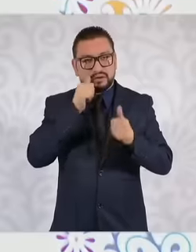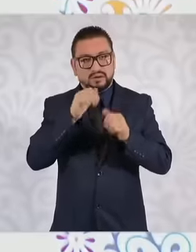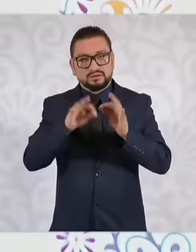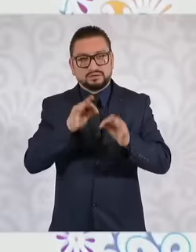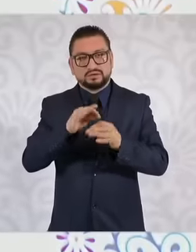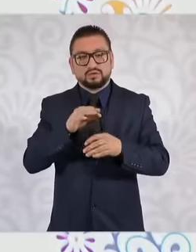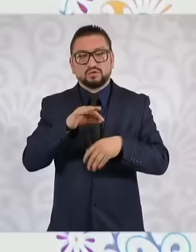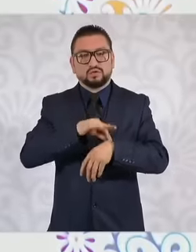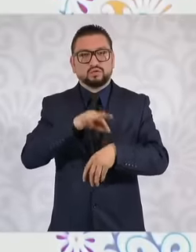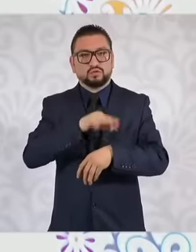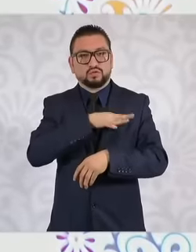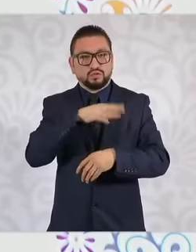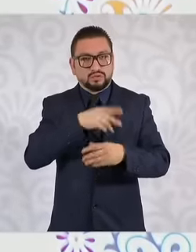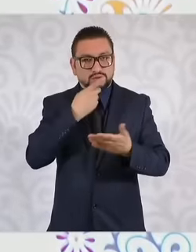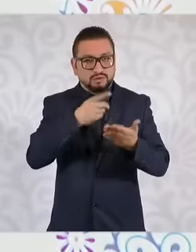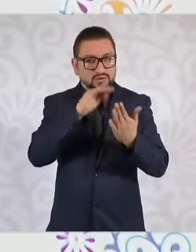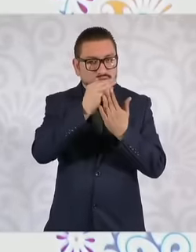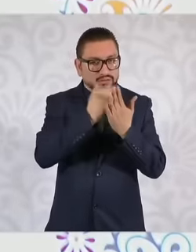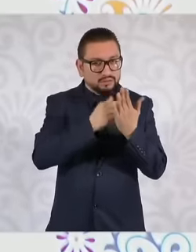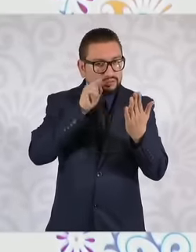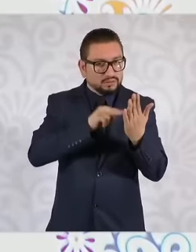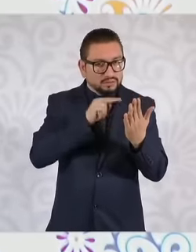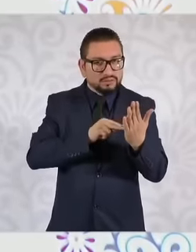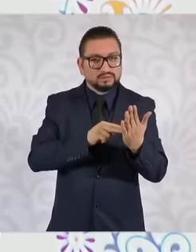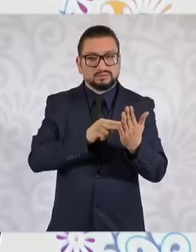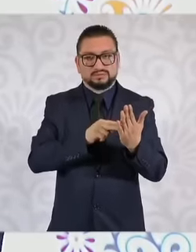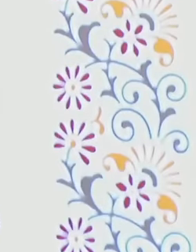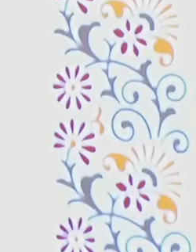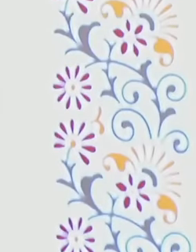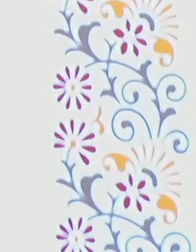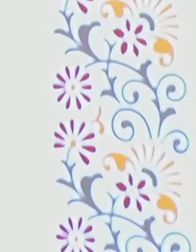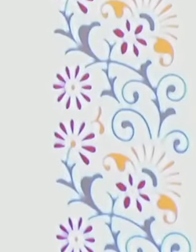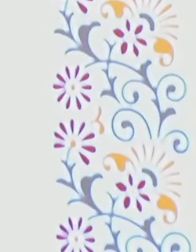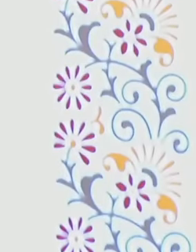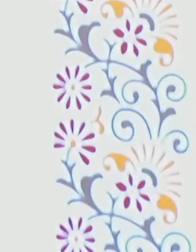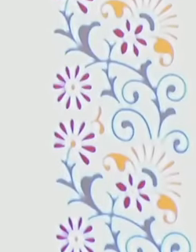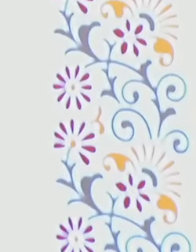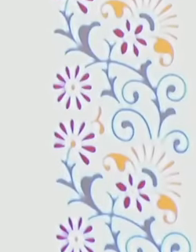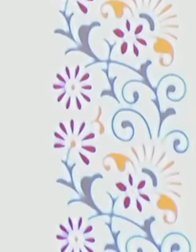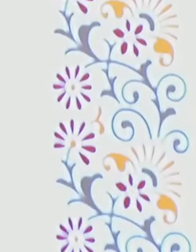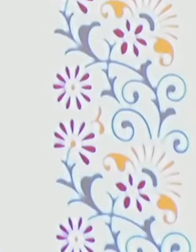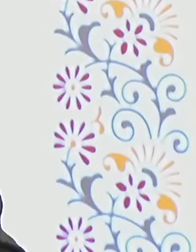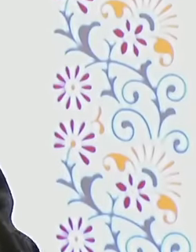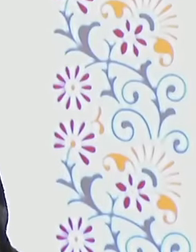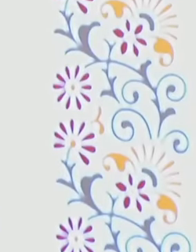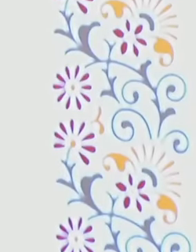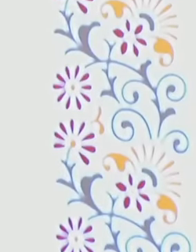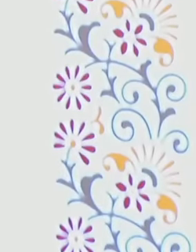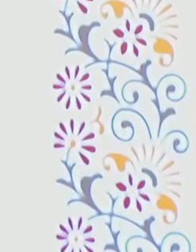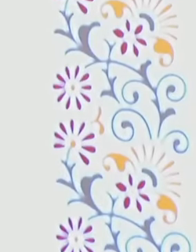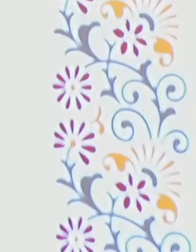general practitioner's pharmacy is not so discretionary, of course there is medical freedom But there are also guides